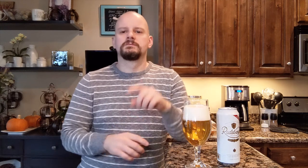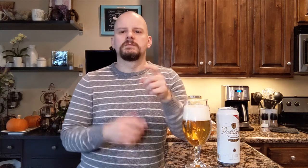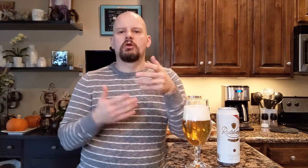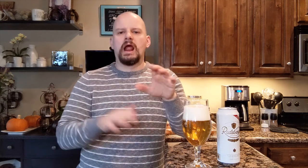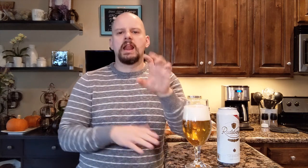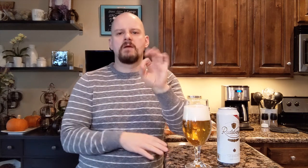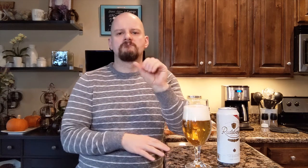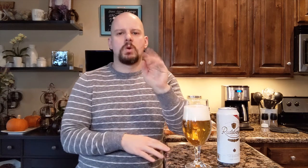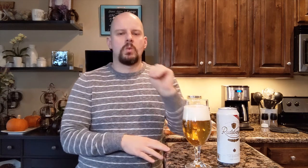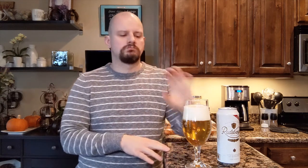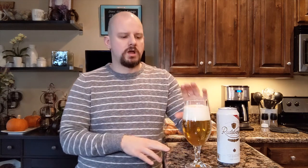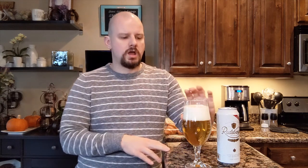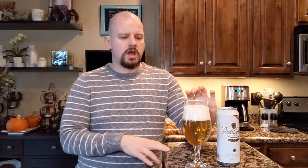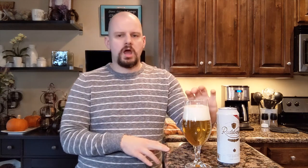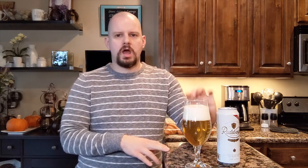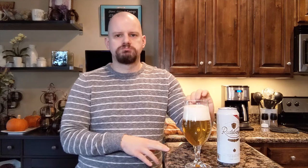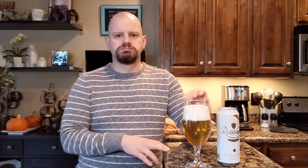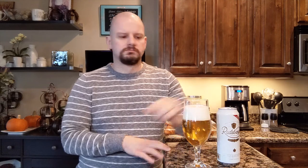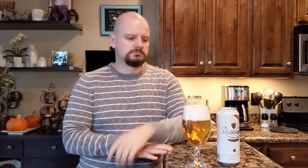You let the foam go down.